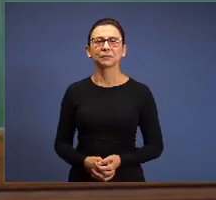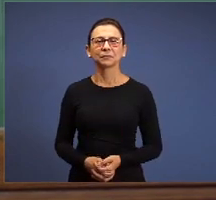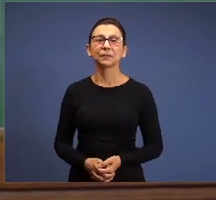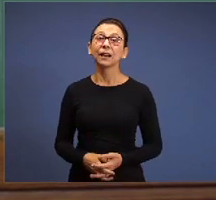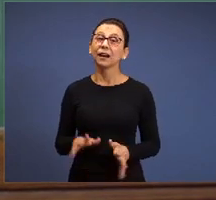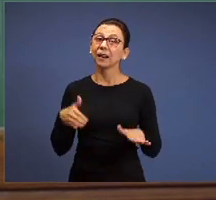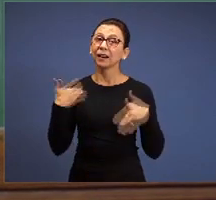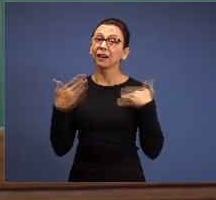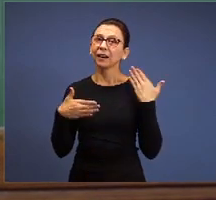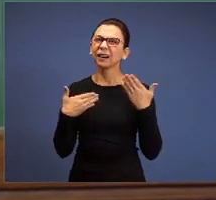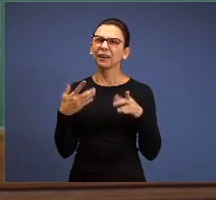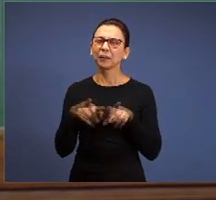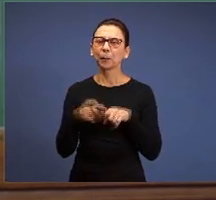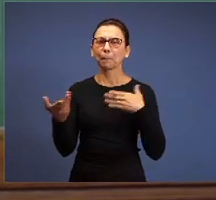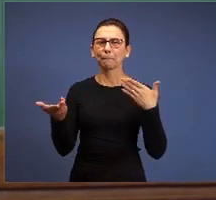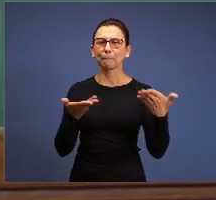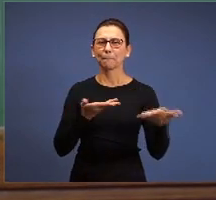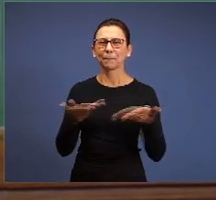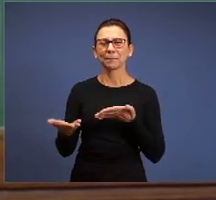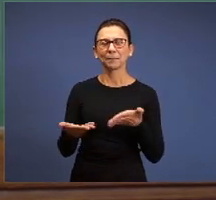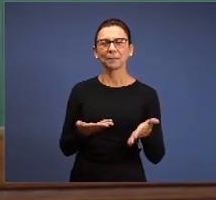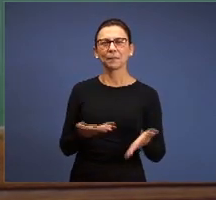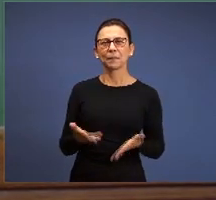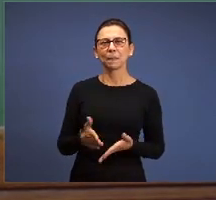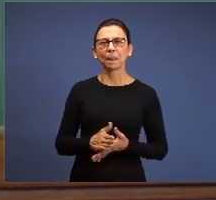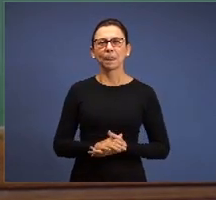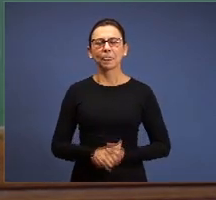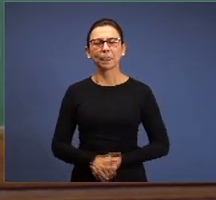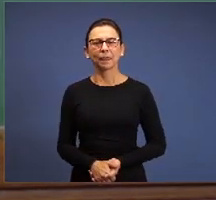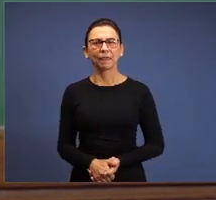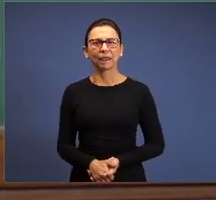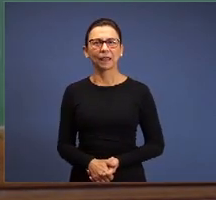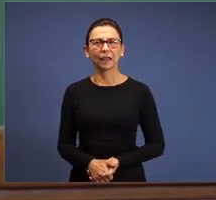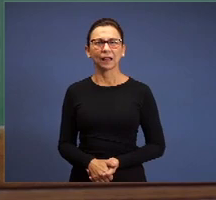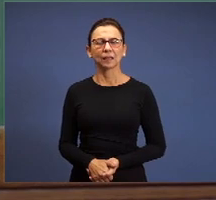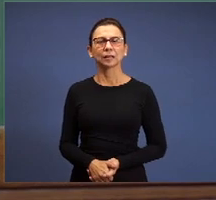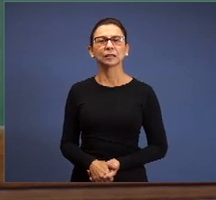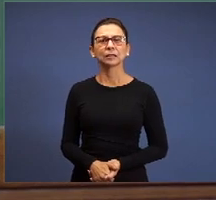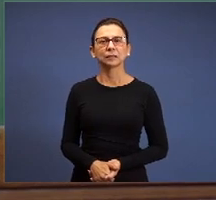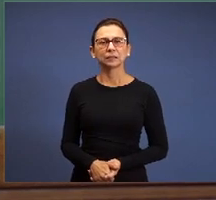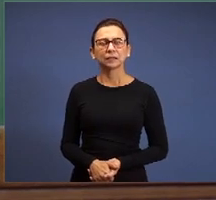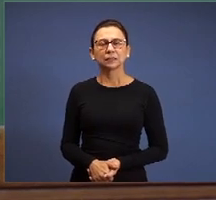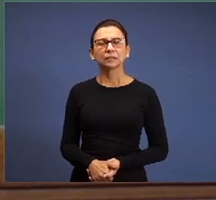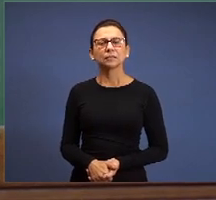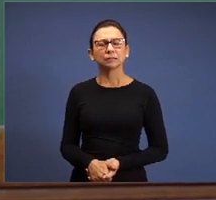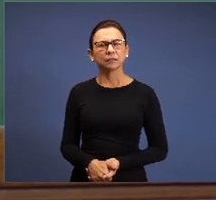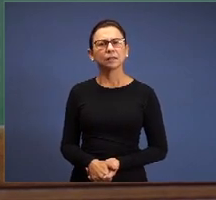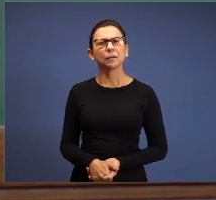share with the brethren is the one which is working on the evangelization